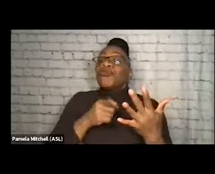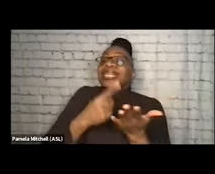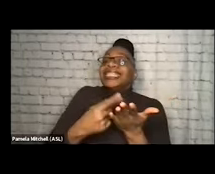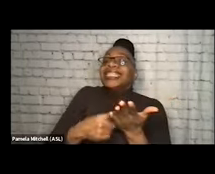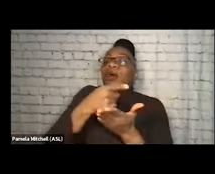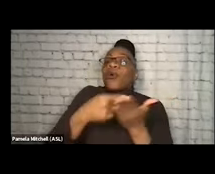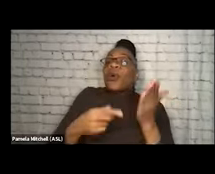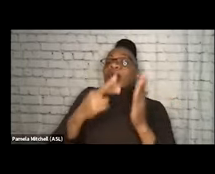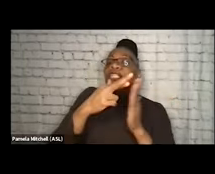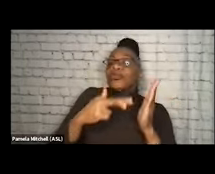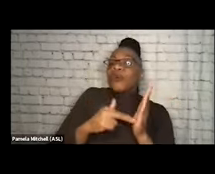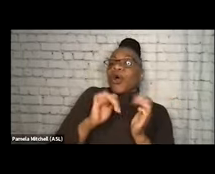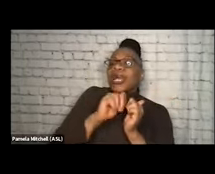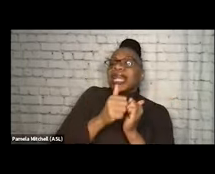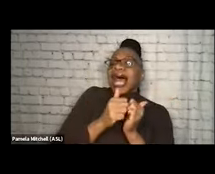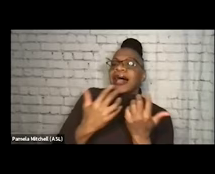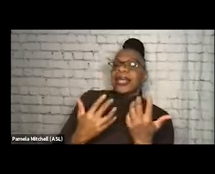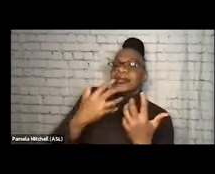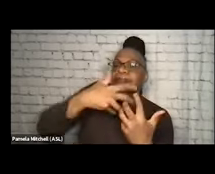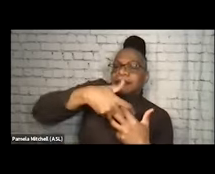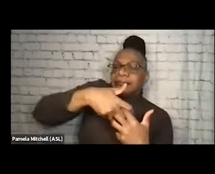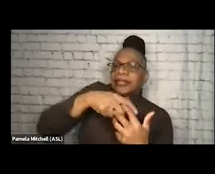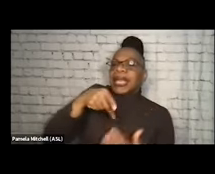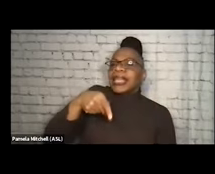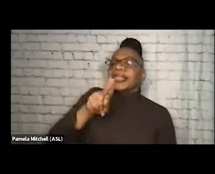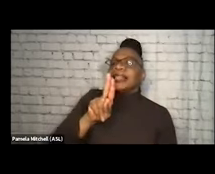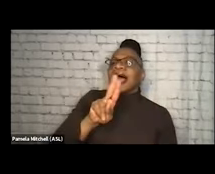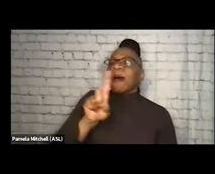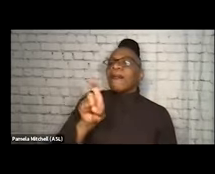how they fit into this whole piece of the puzzle, and how critical their work is.